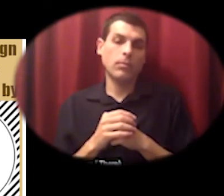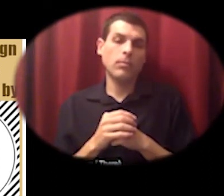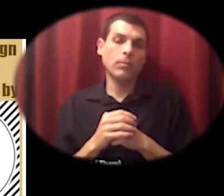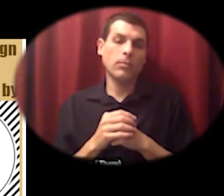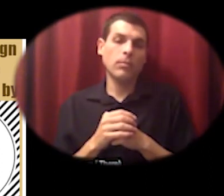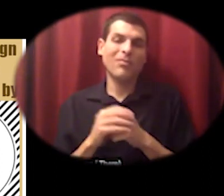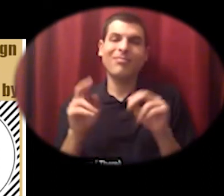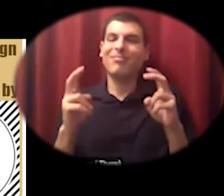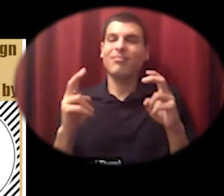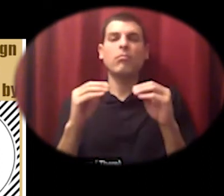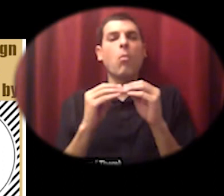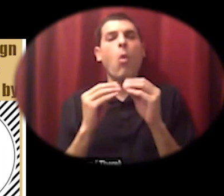um informal arrangements